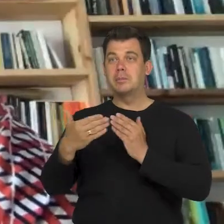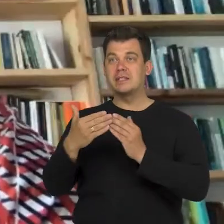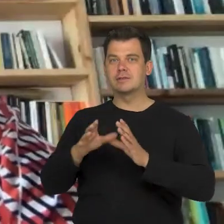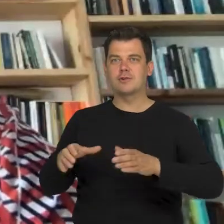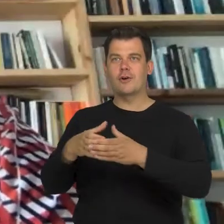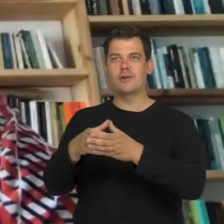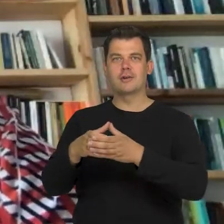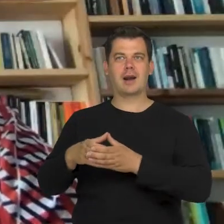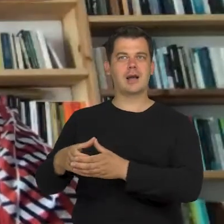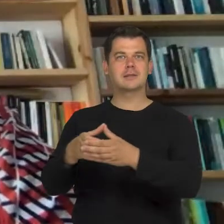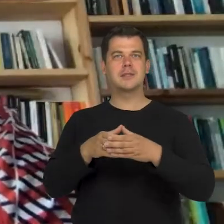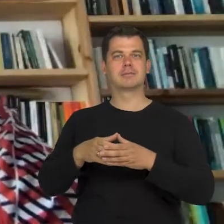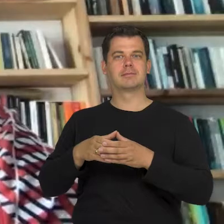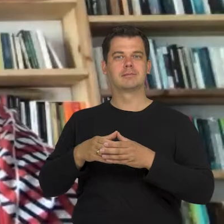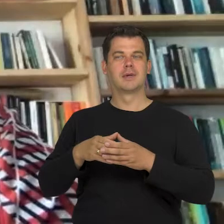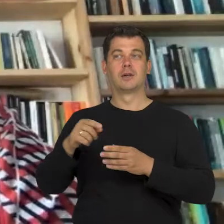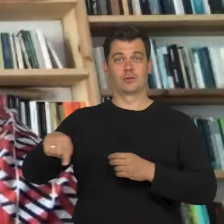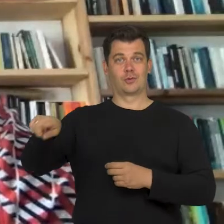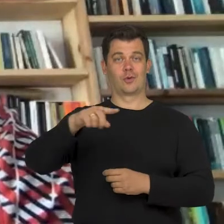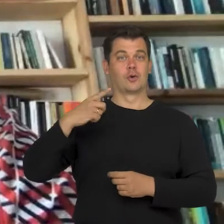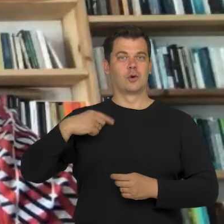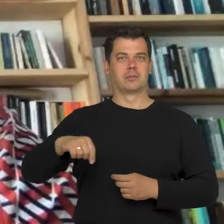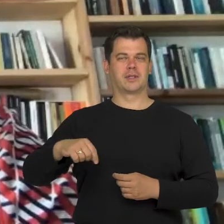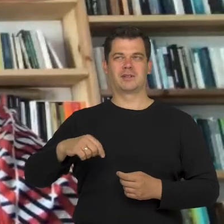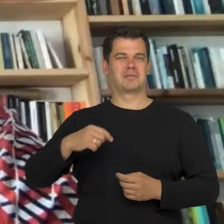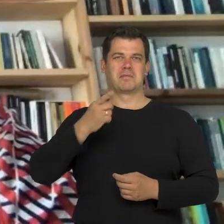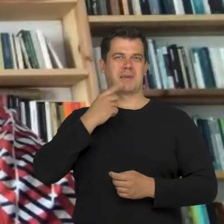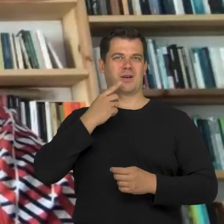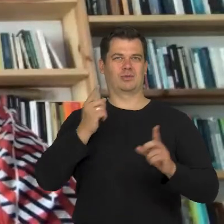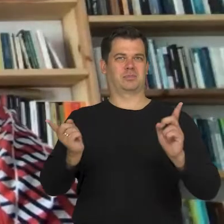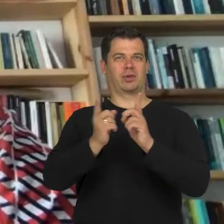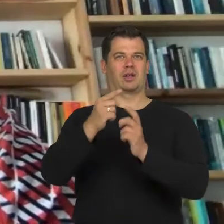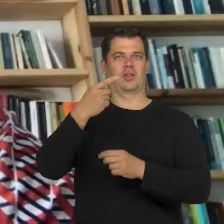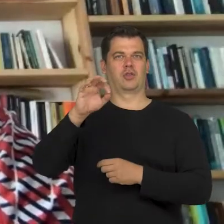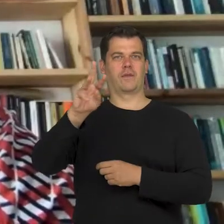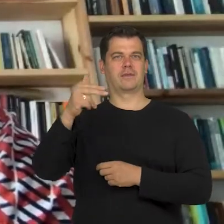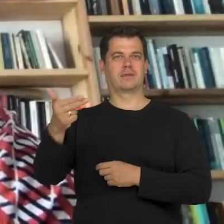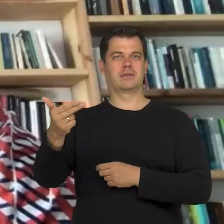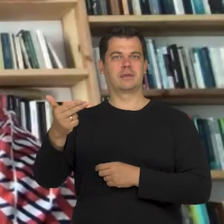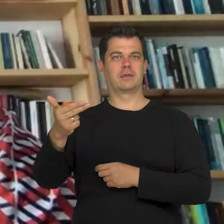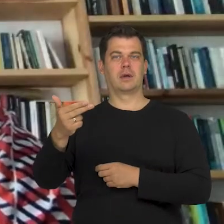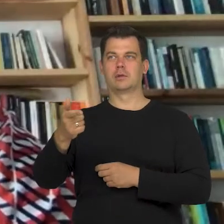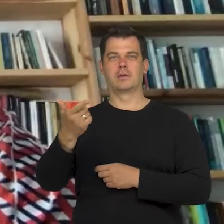and that very few people like that appeared in my life. I remember that this familiarization went really quickly.